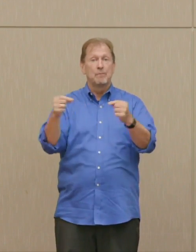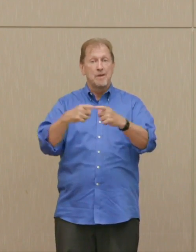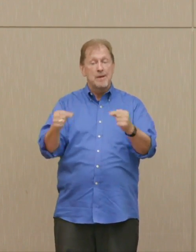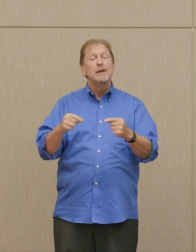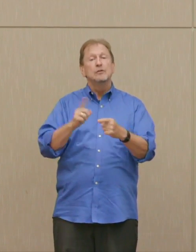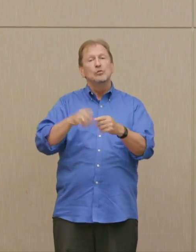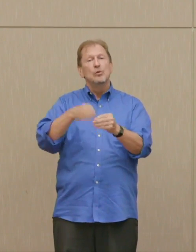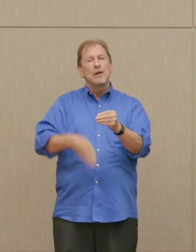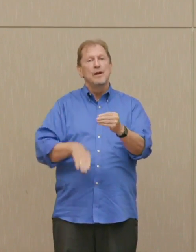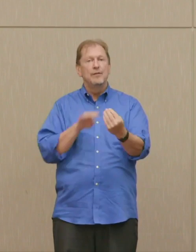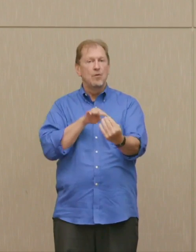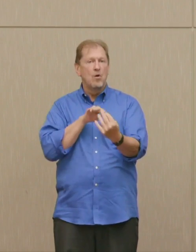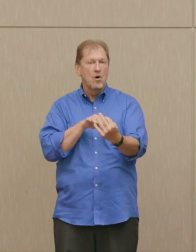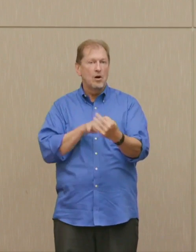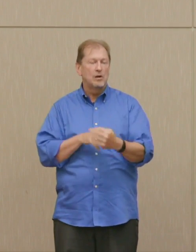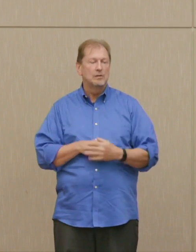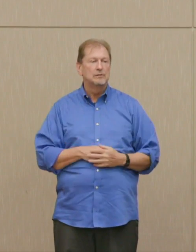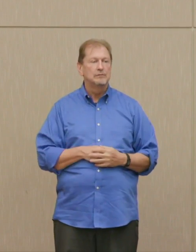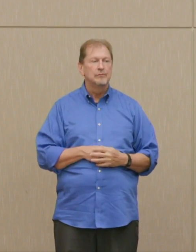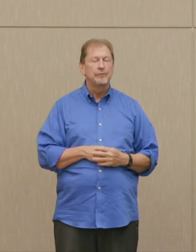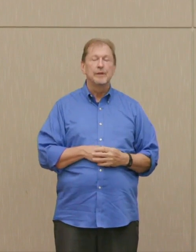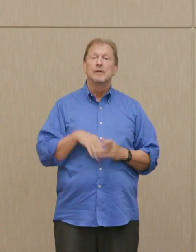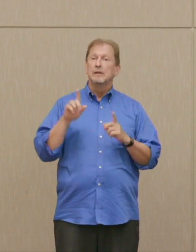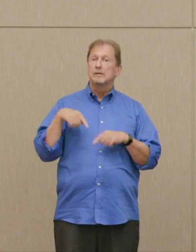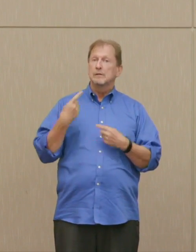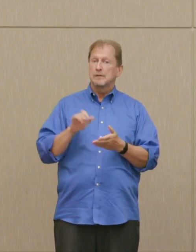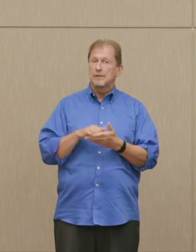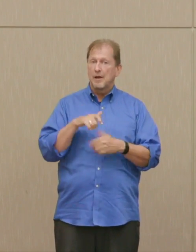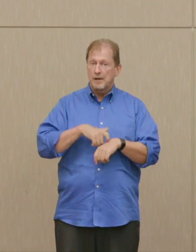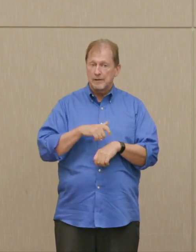Since then, no explosions.